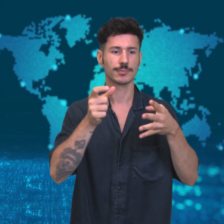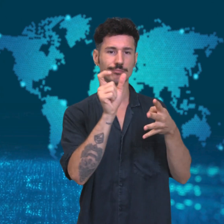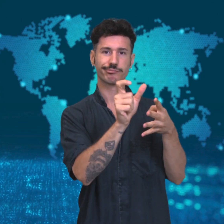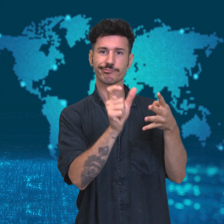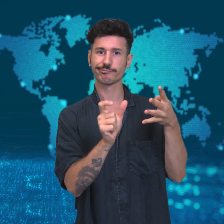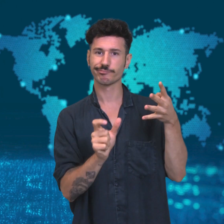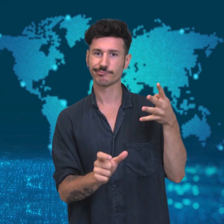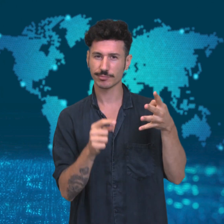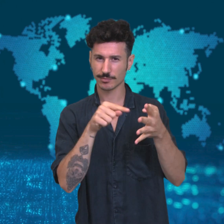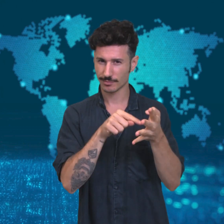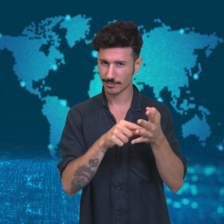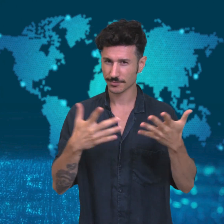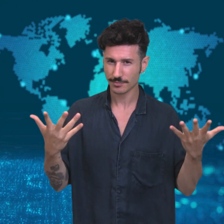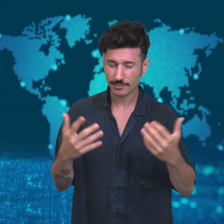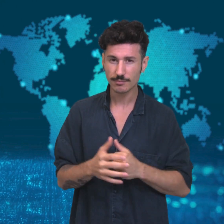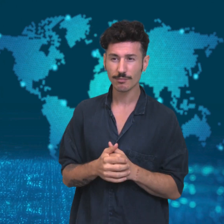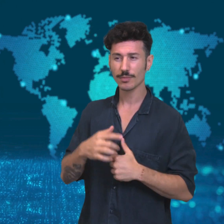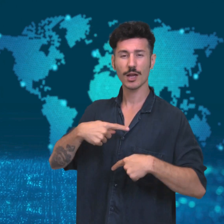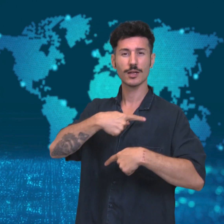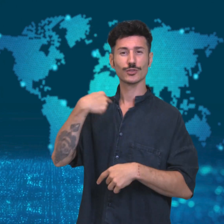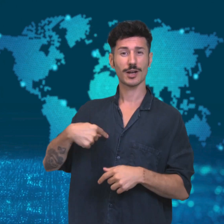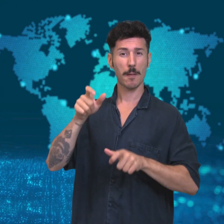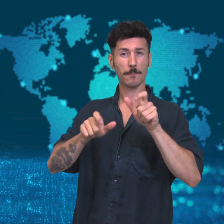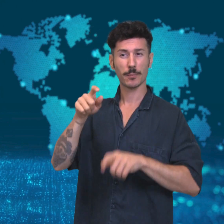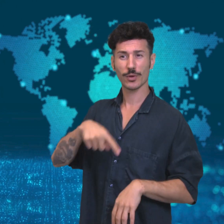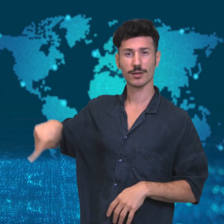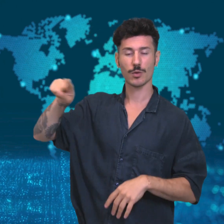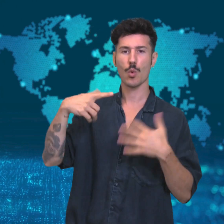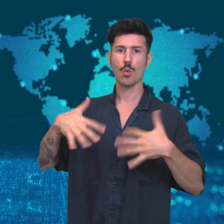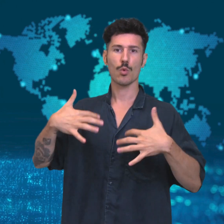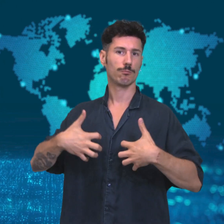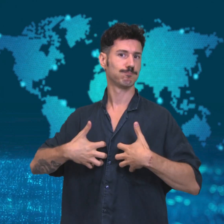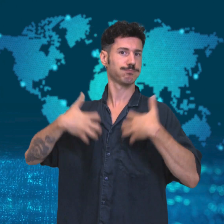in each dish and the person’s weight.